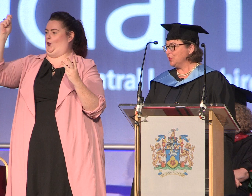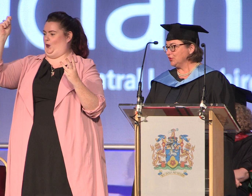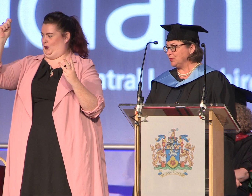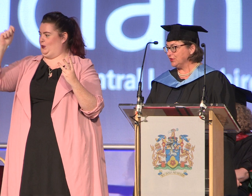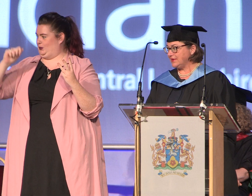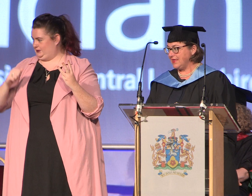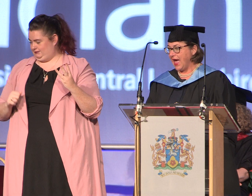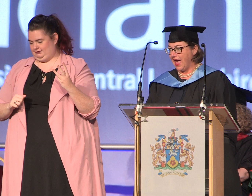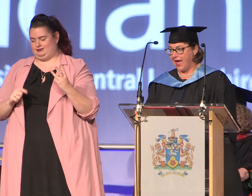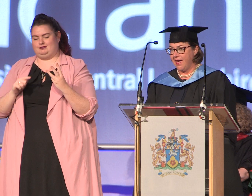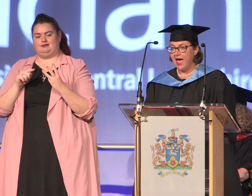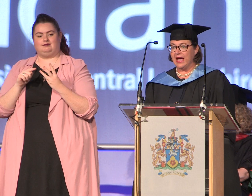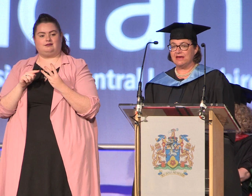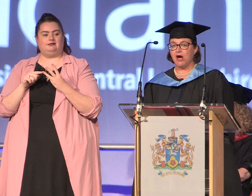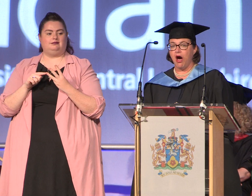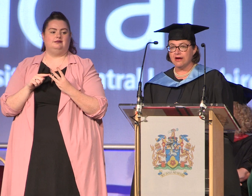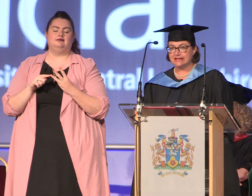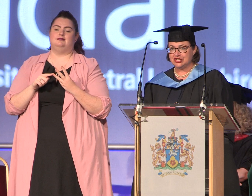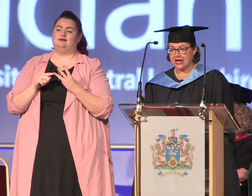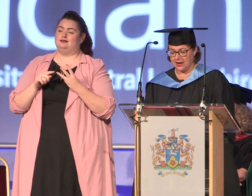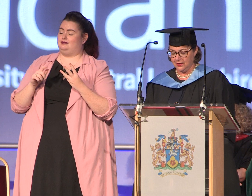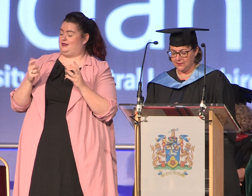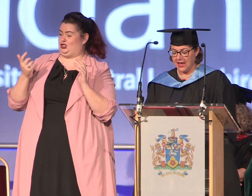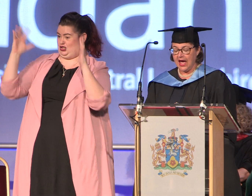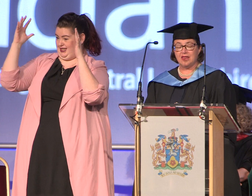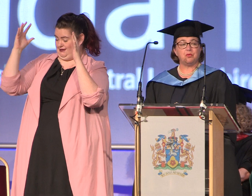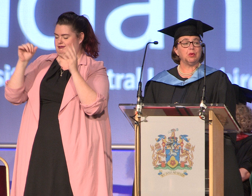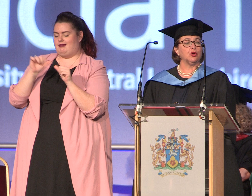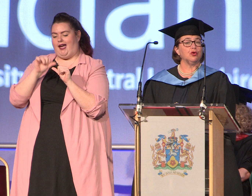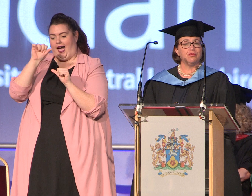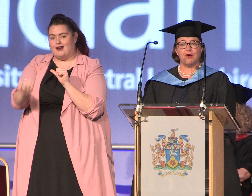mortarboards in the air and give a hearty cheer and then we will all follow